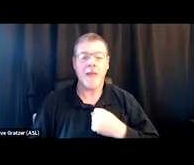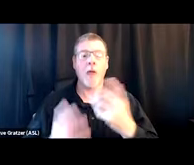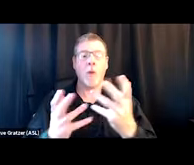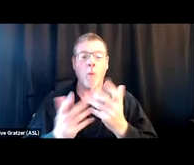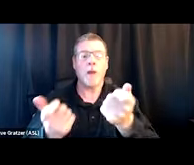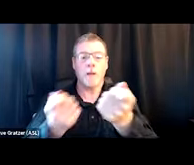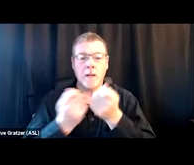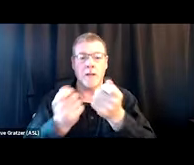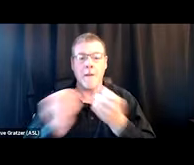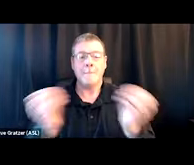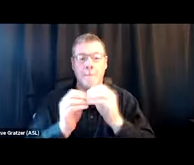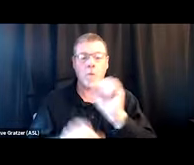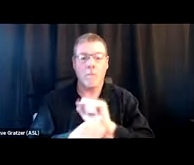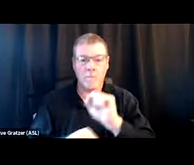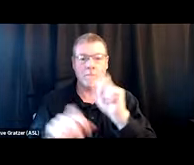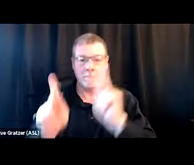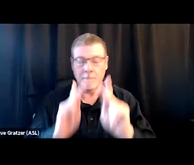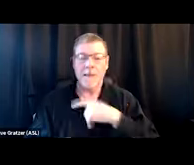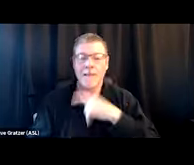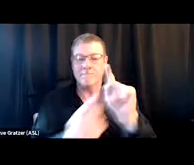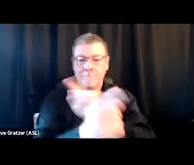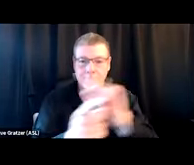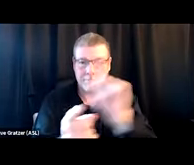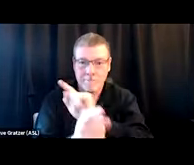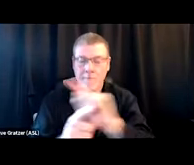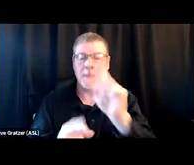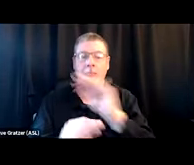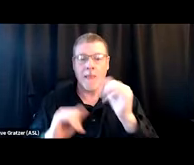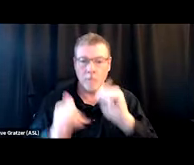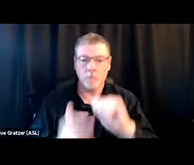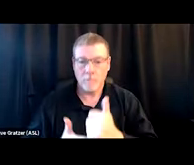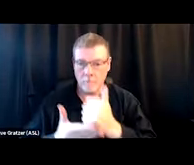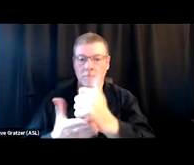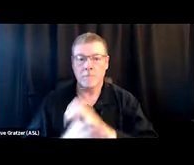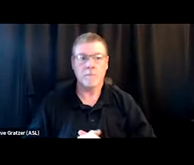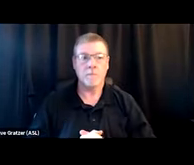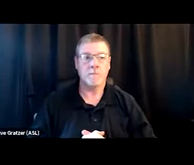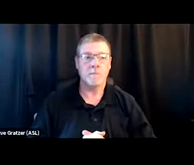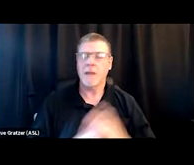It was my job to go out there and meet people and try to help 'em. And what's worse than having something for,